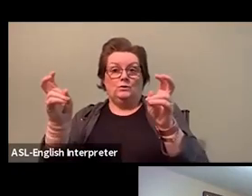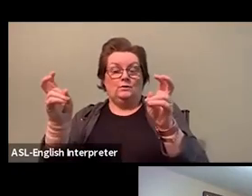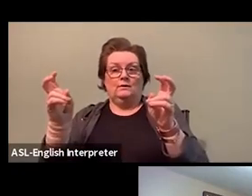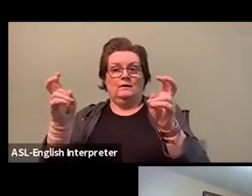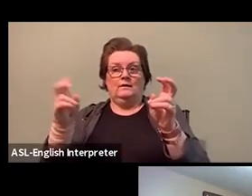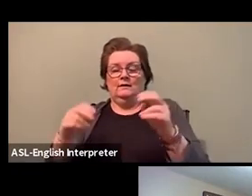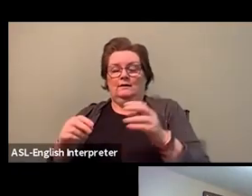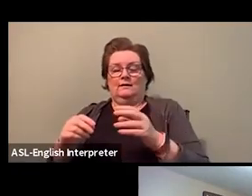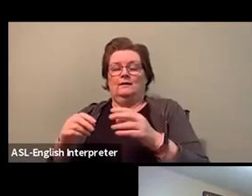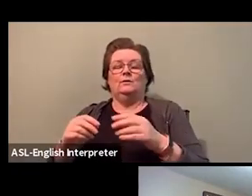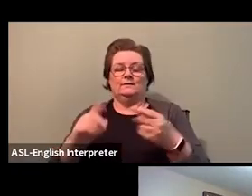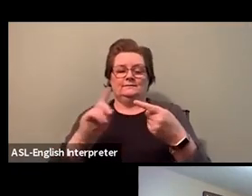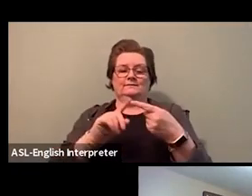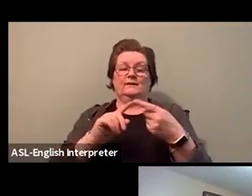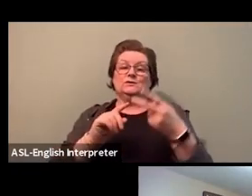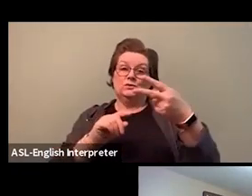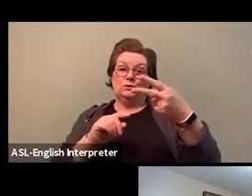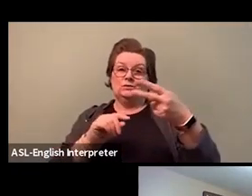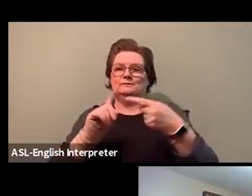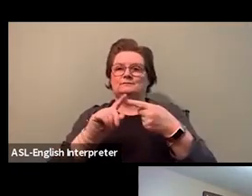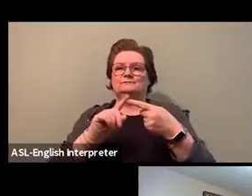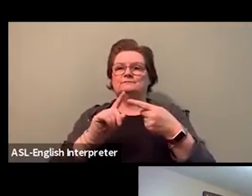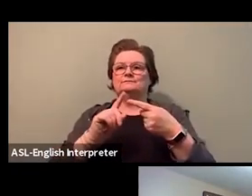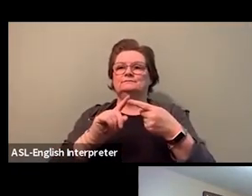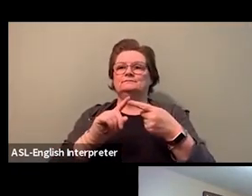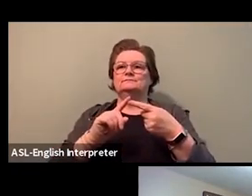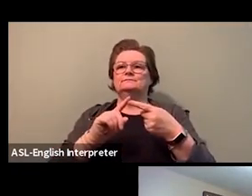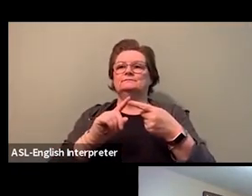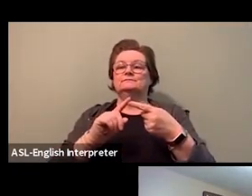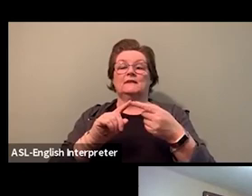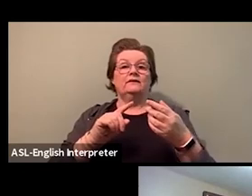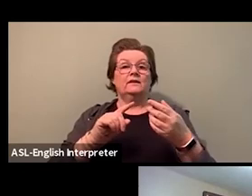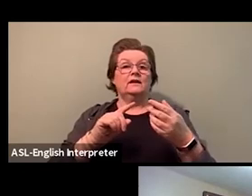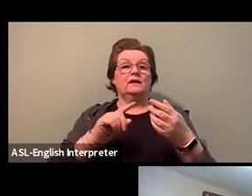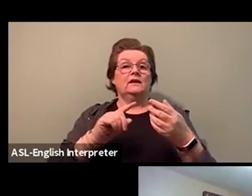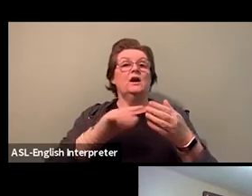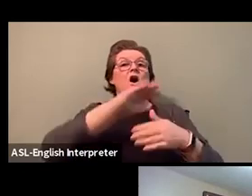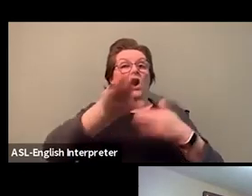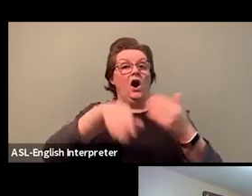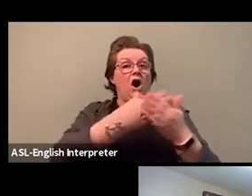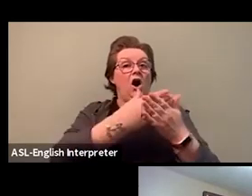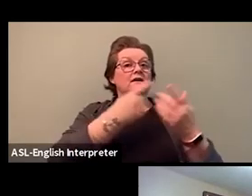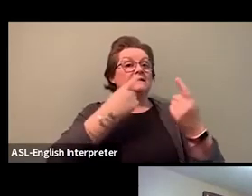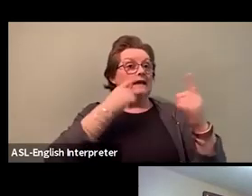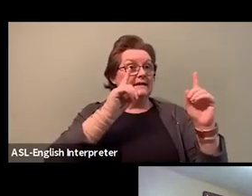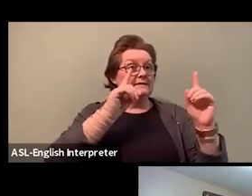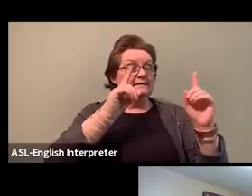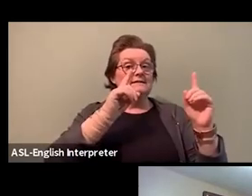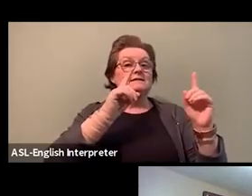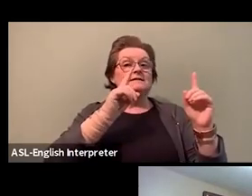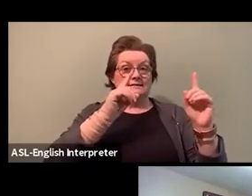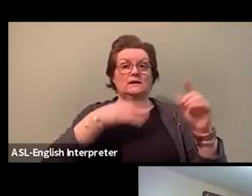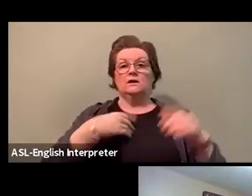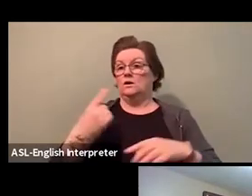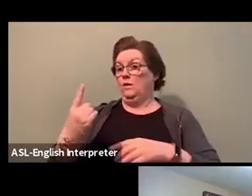One is like, until all of us have made it, none of us have made it, is one of them. And the other one is we must open doors